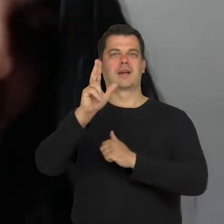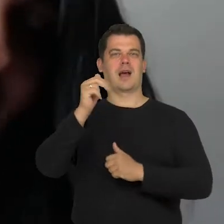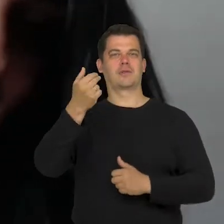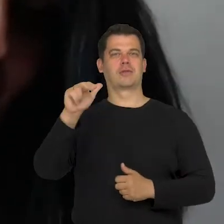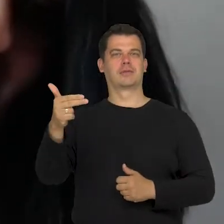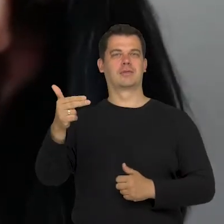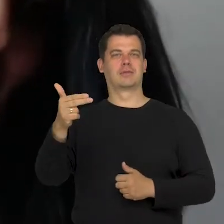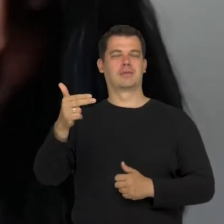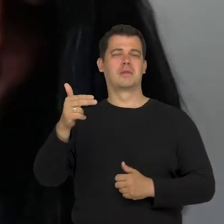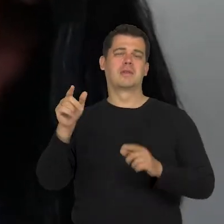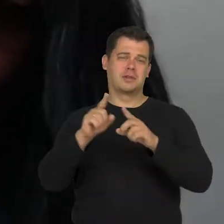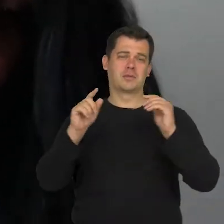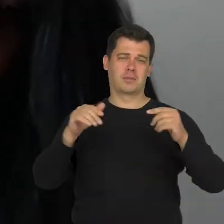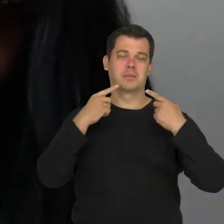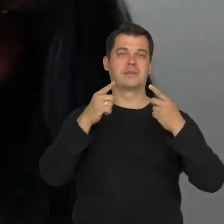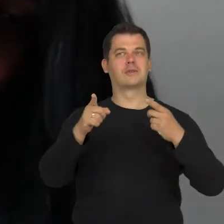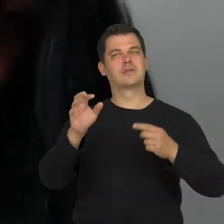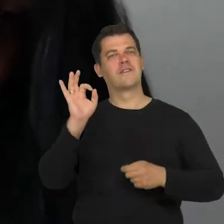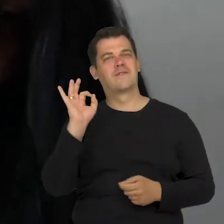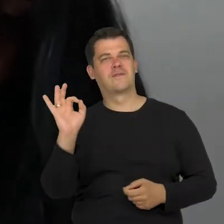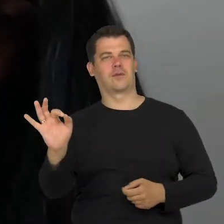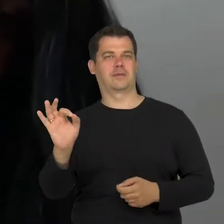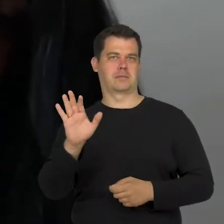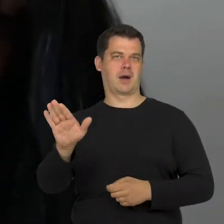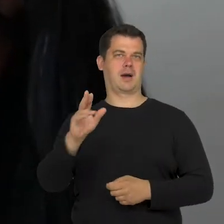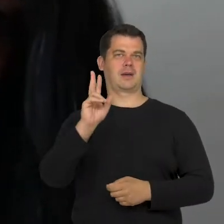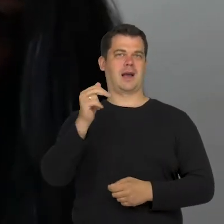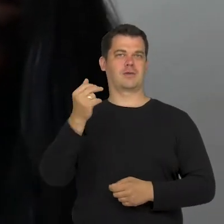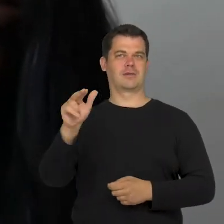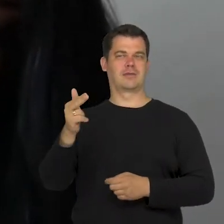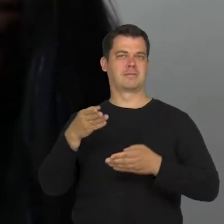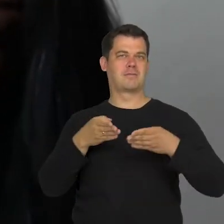It can be said that they form their own canon. So, in general, it is interesting